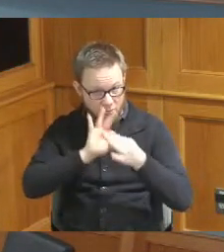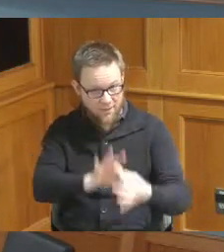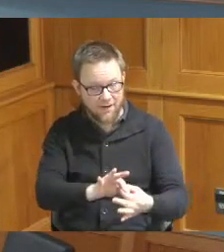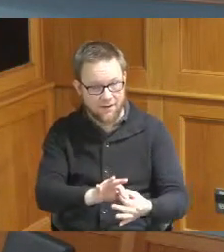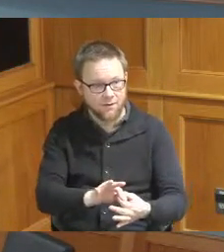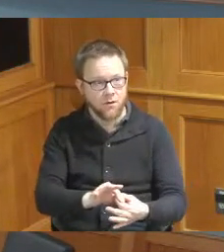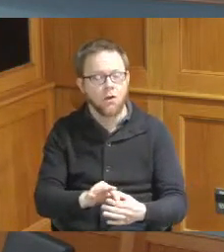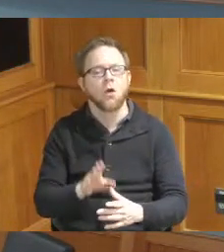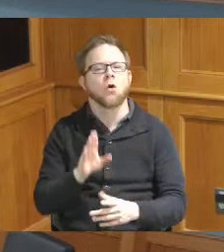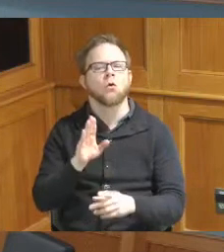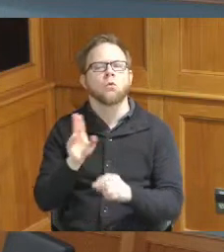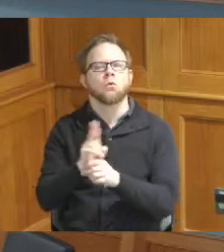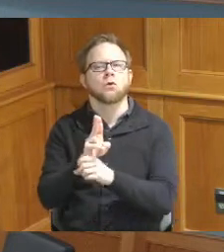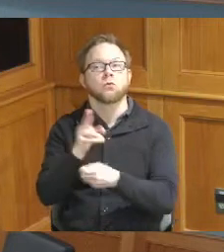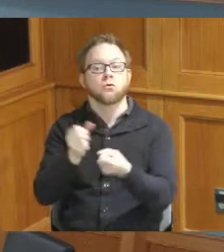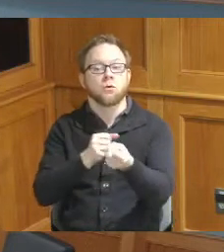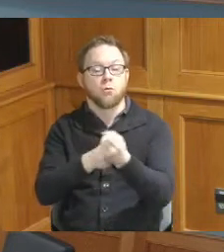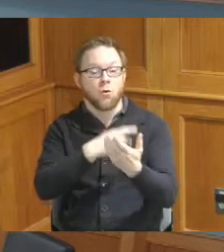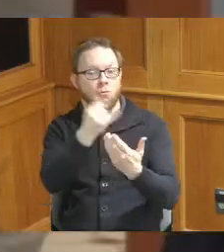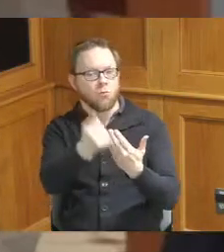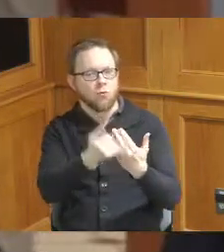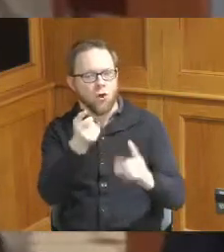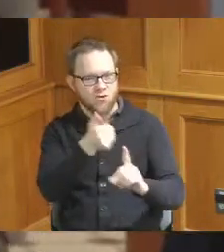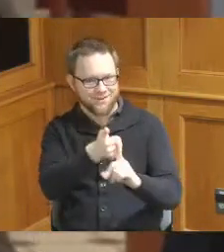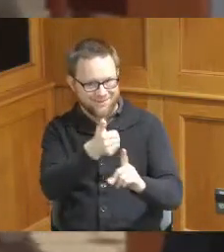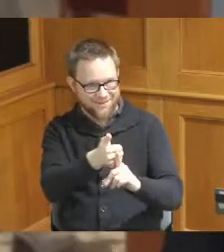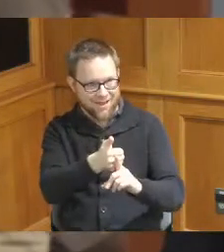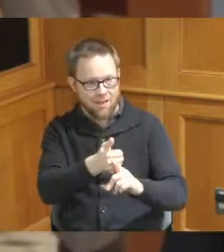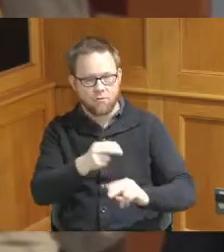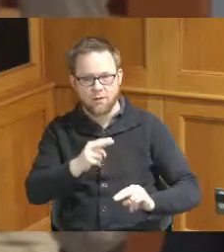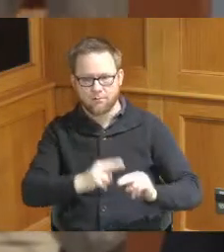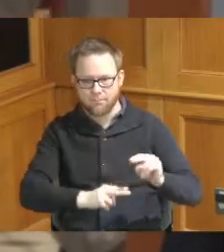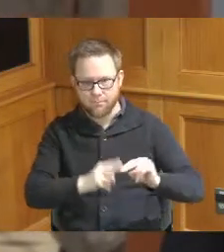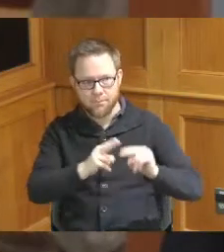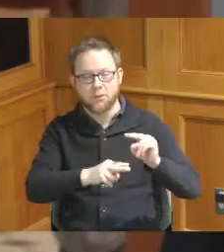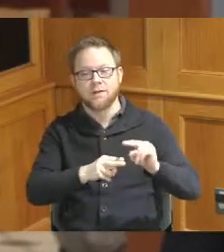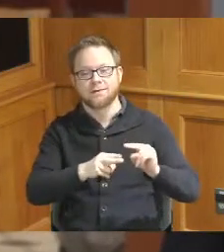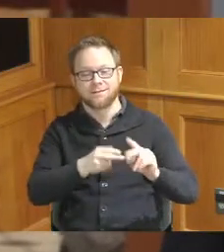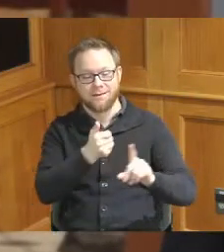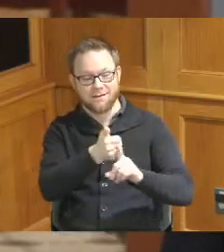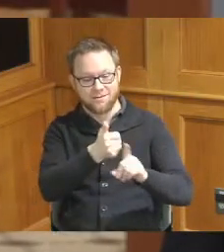used to support projects actual mortar bricks and mortar projects that have those included I already